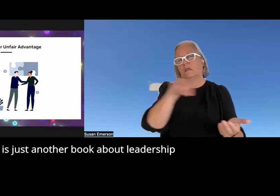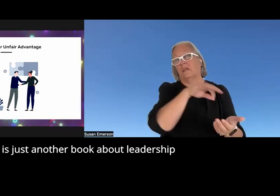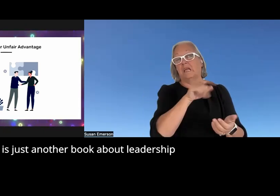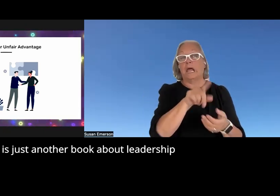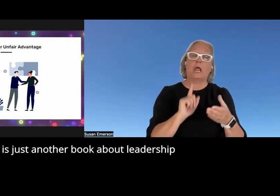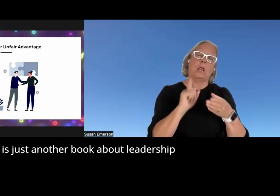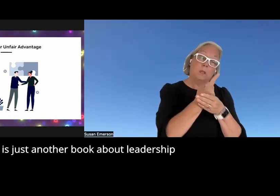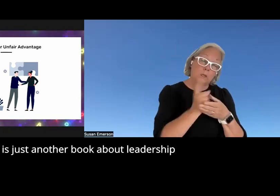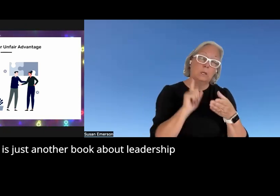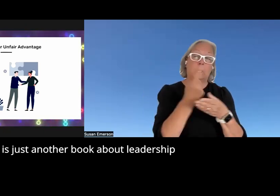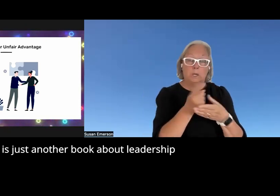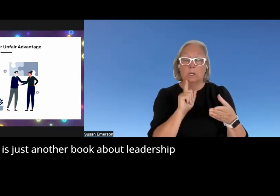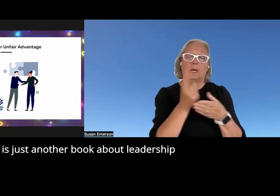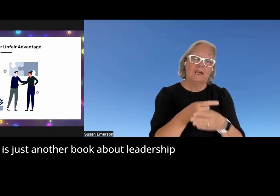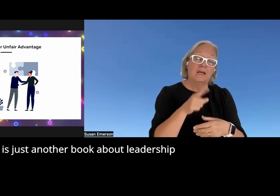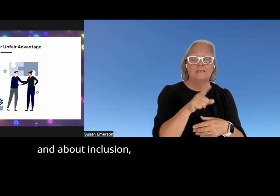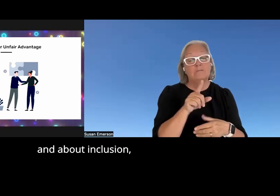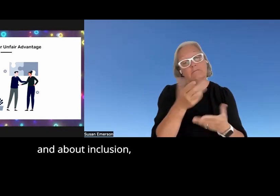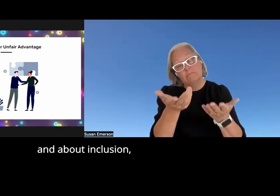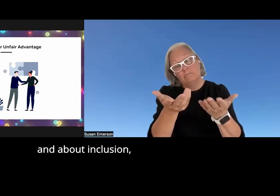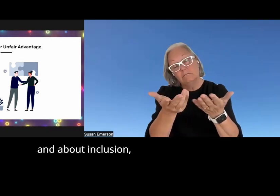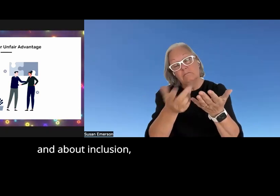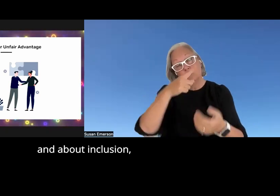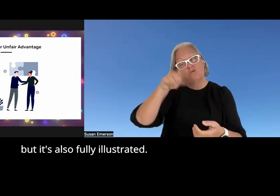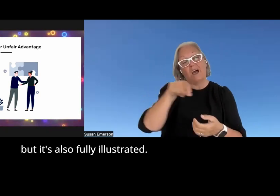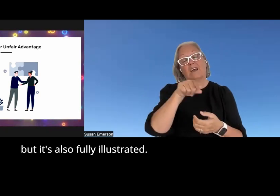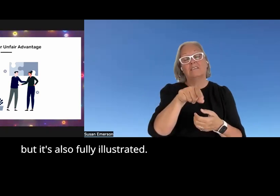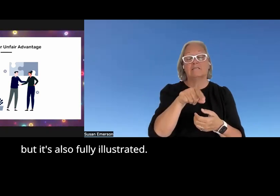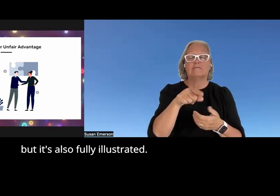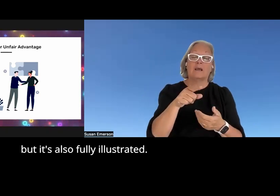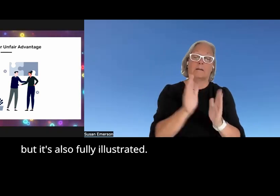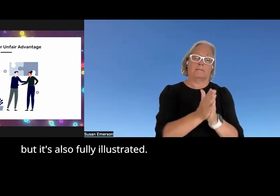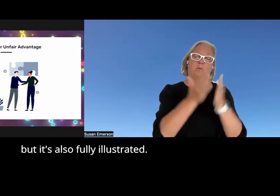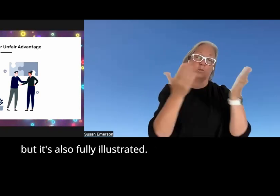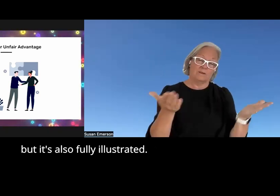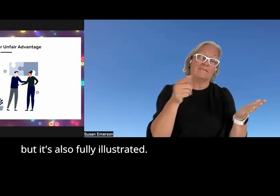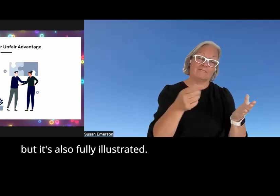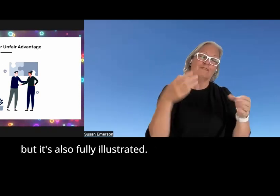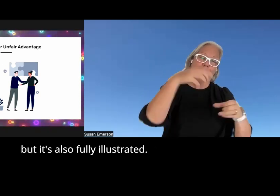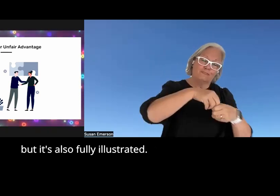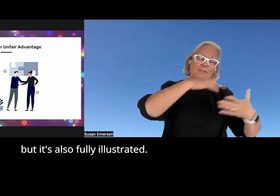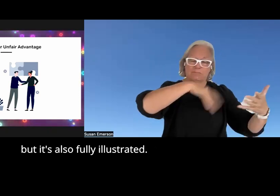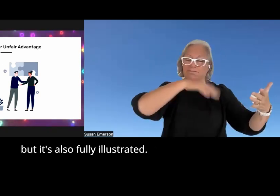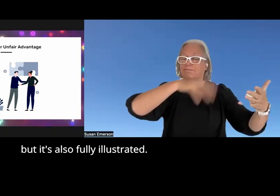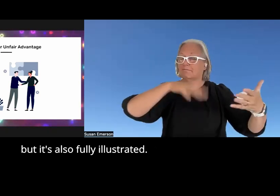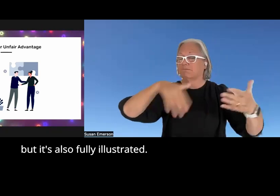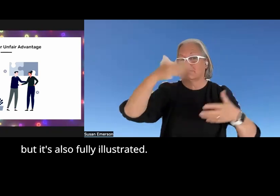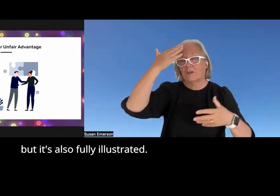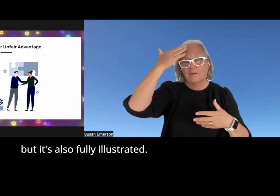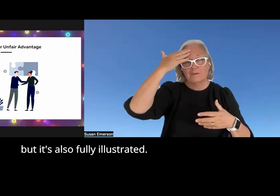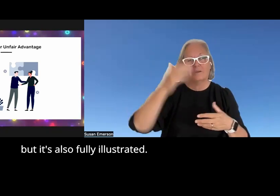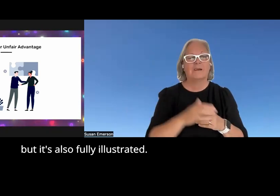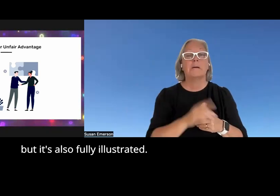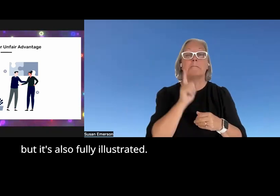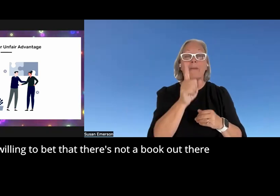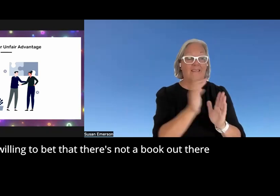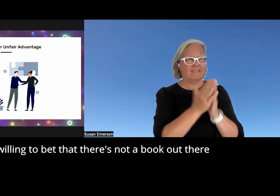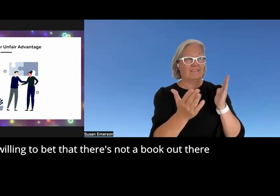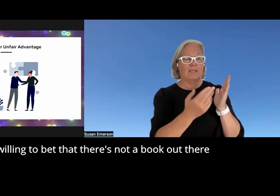right it is just another book about leadership and about inclusion but it's also fully Illustrated